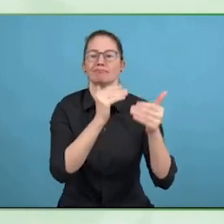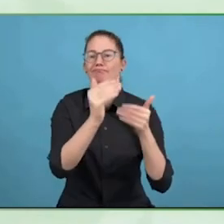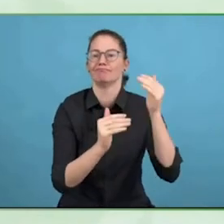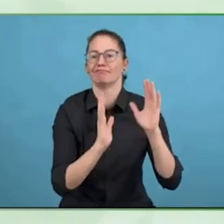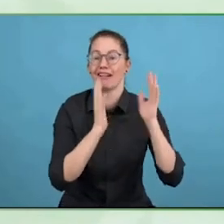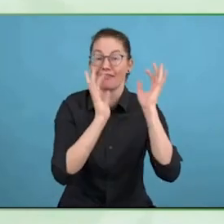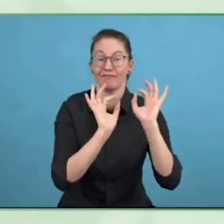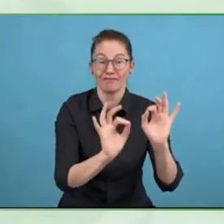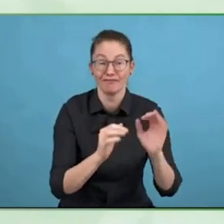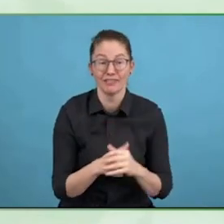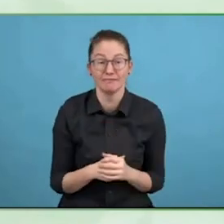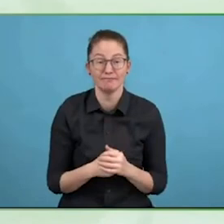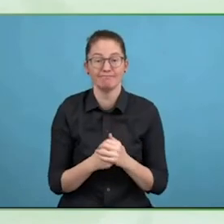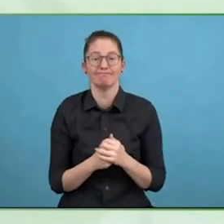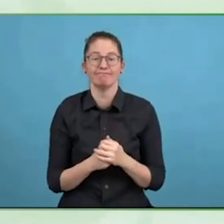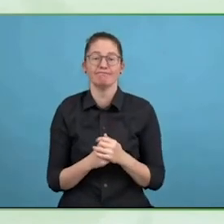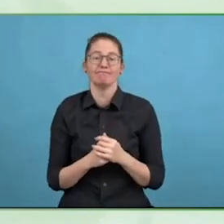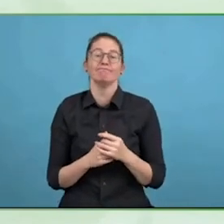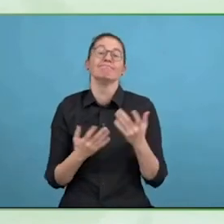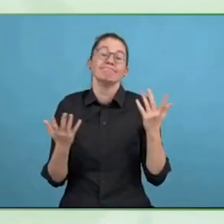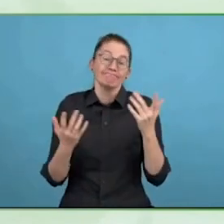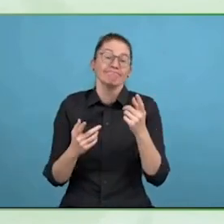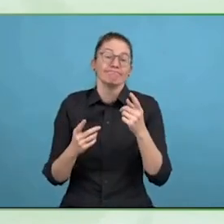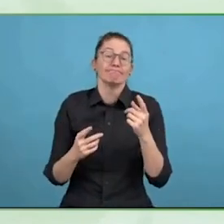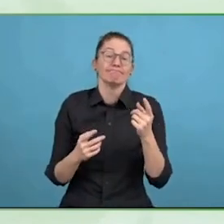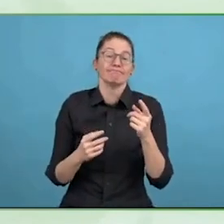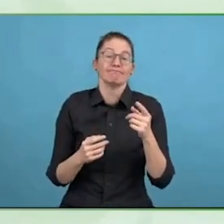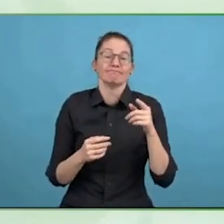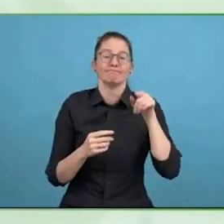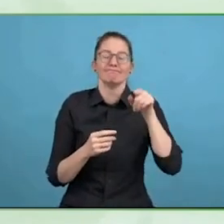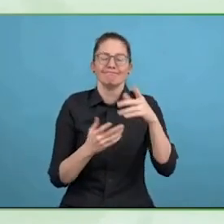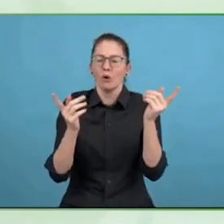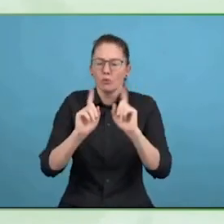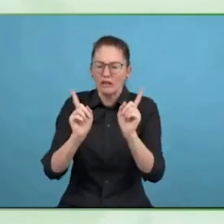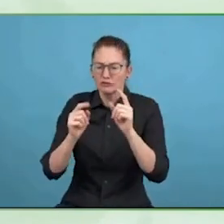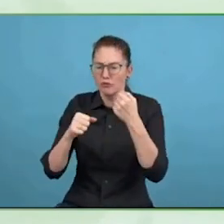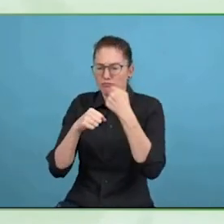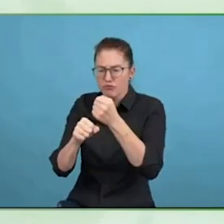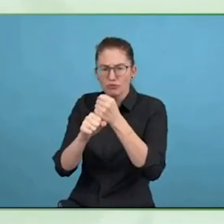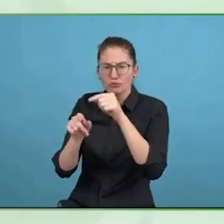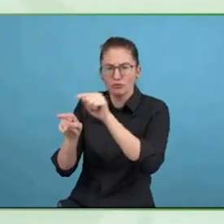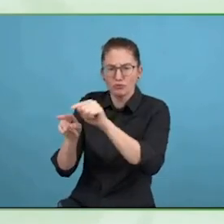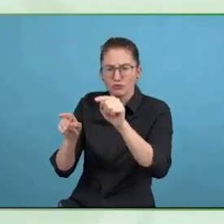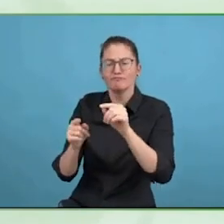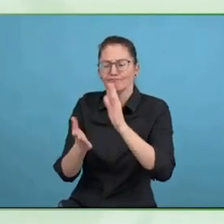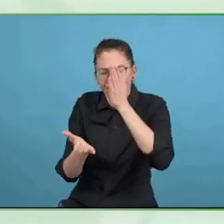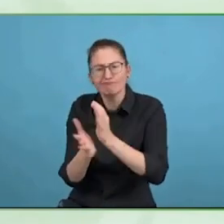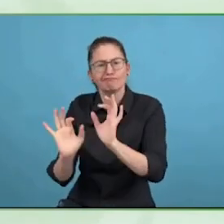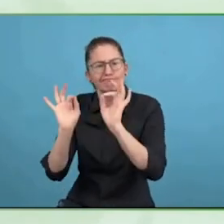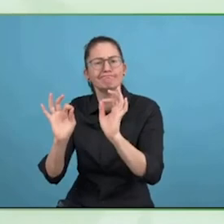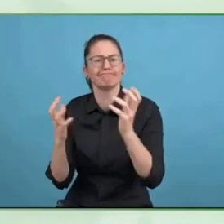before you die, the older you get, the less able you become.